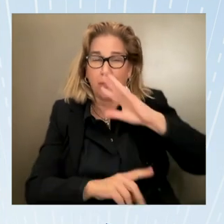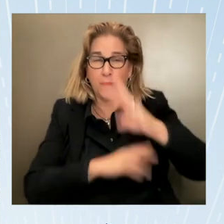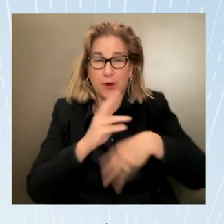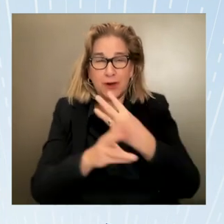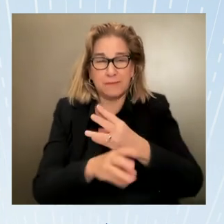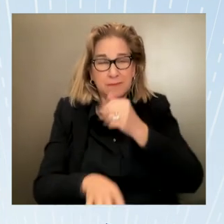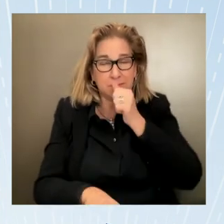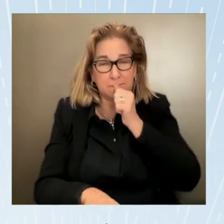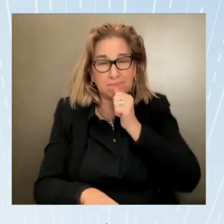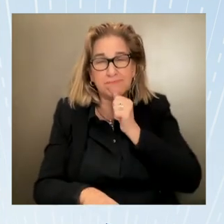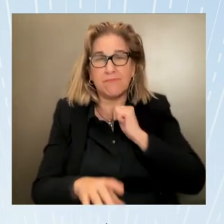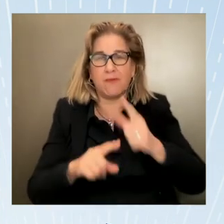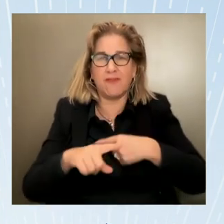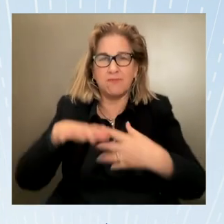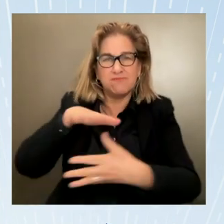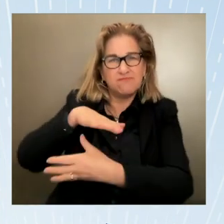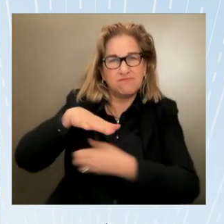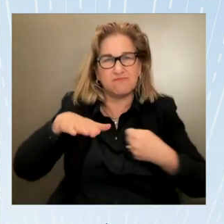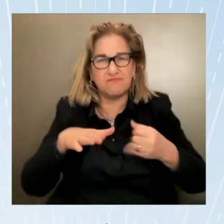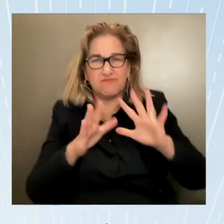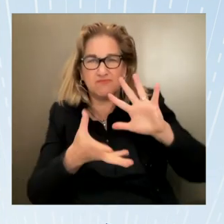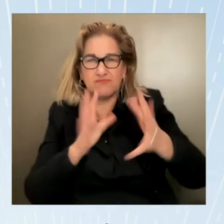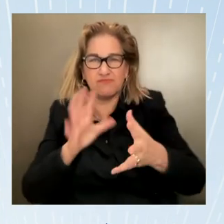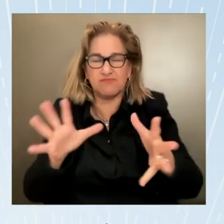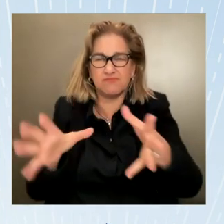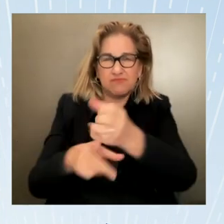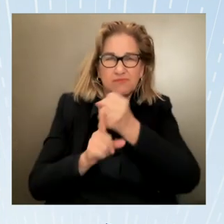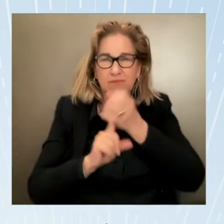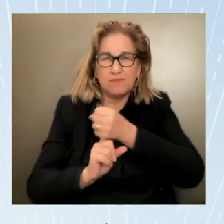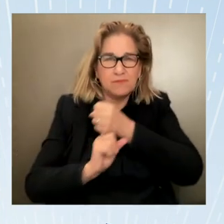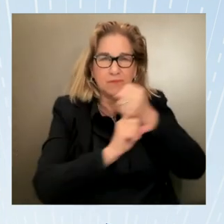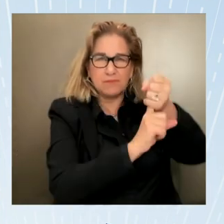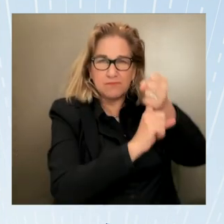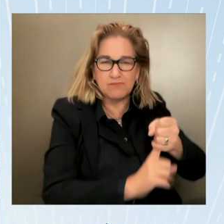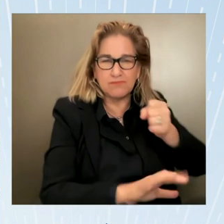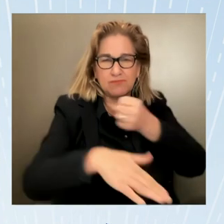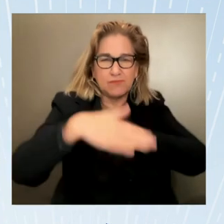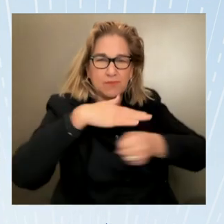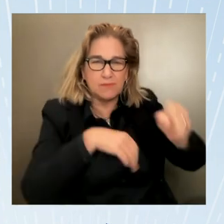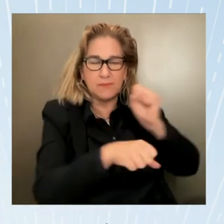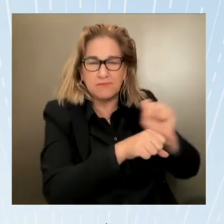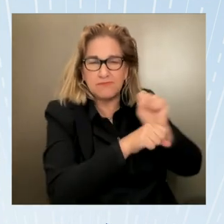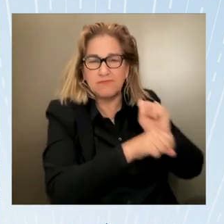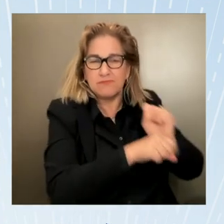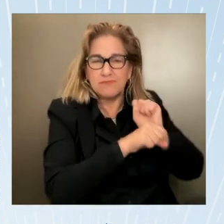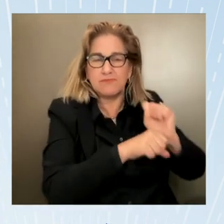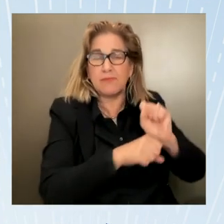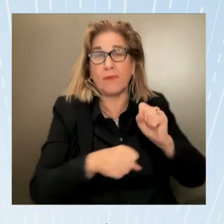days in a sweltering Factory uh the boy promised a better education and instead sold to work on